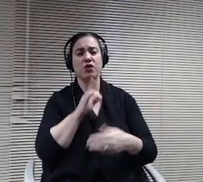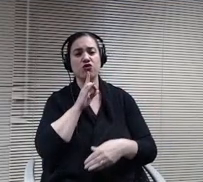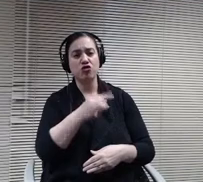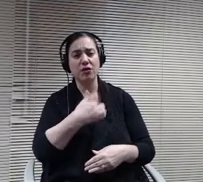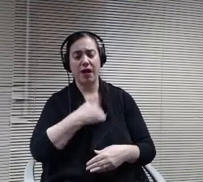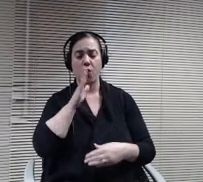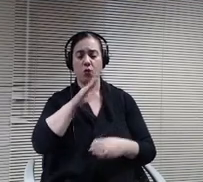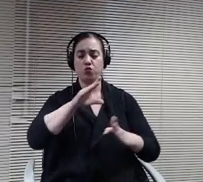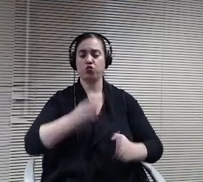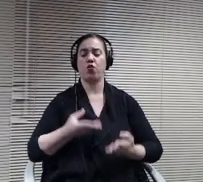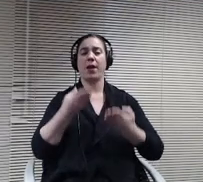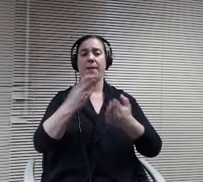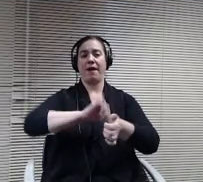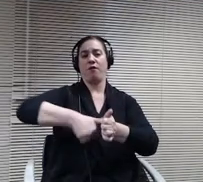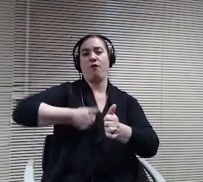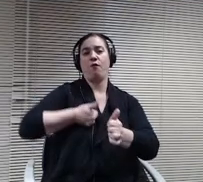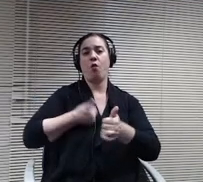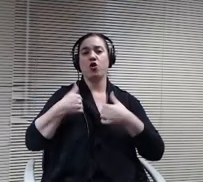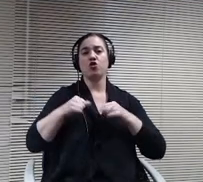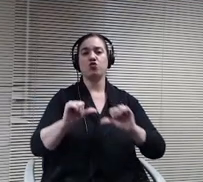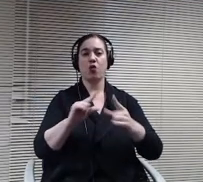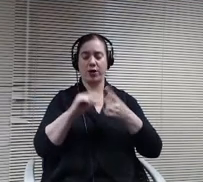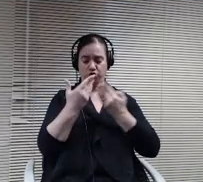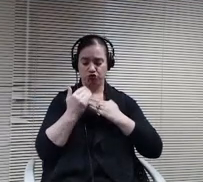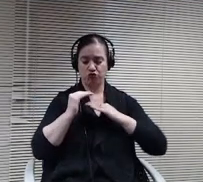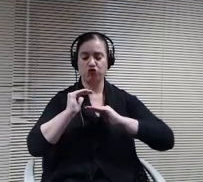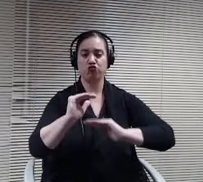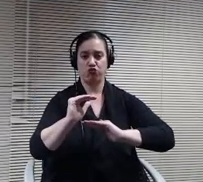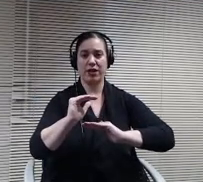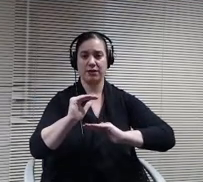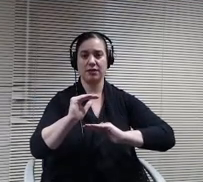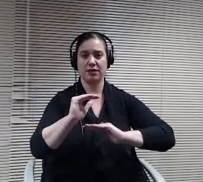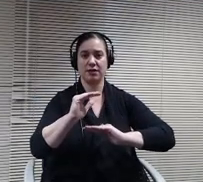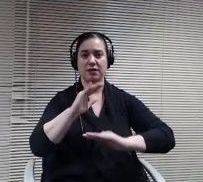to restrict those two in any way because our administrators are